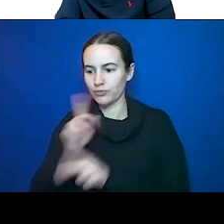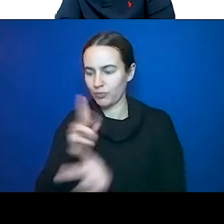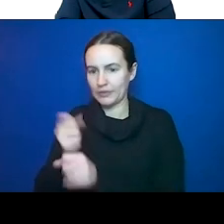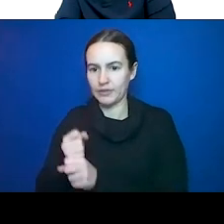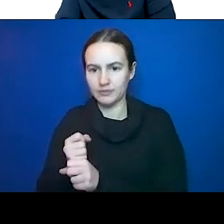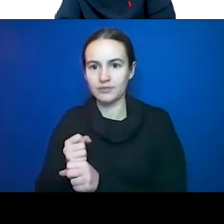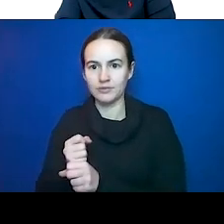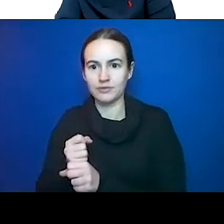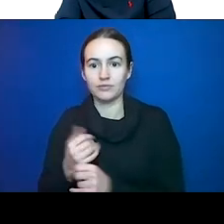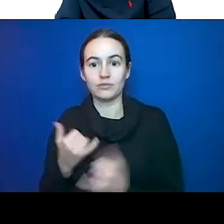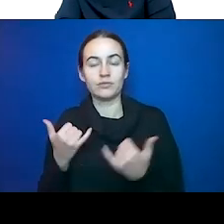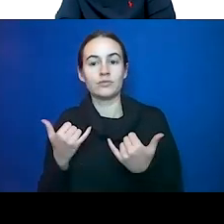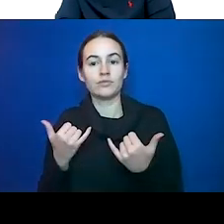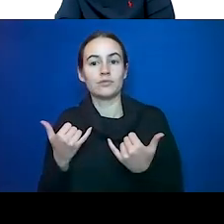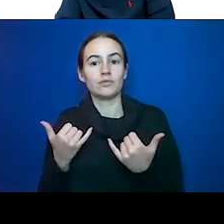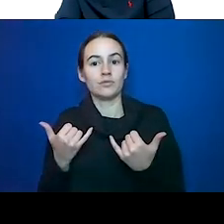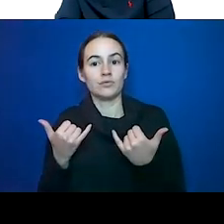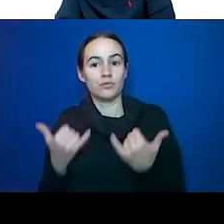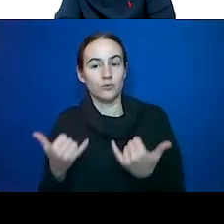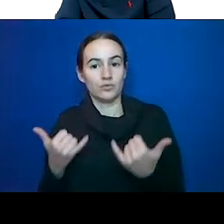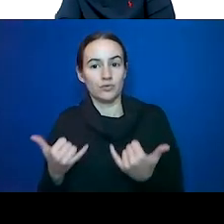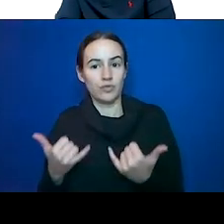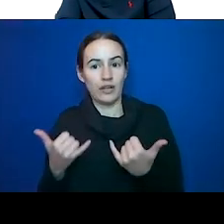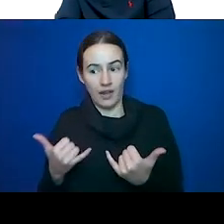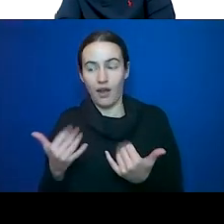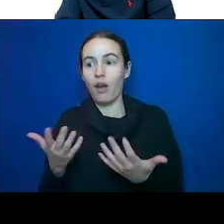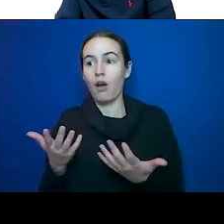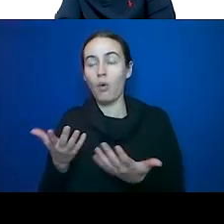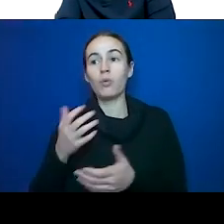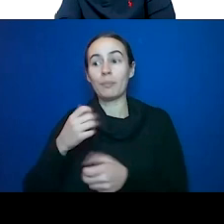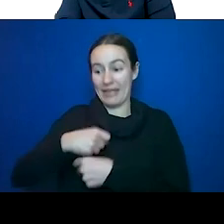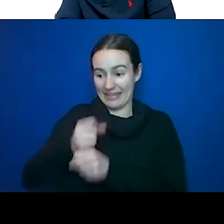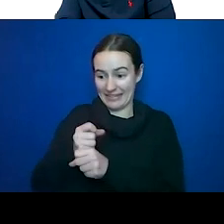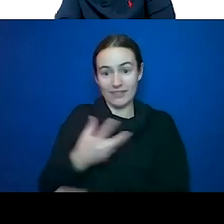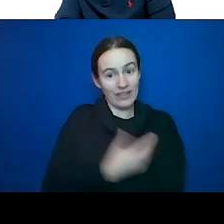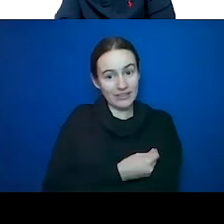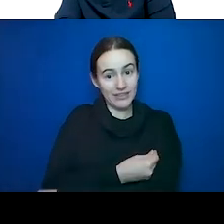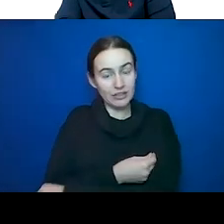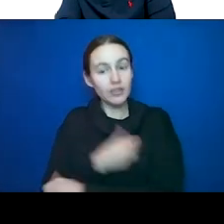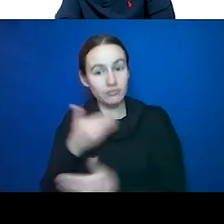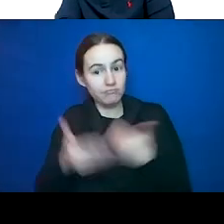getting this vaccine made but the dispersal part is difficult.